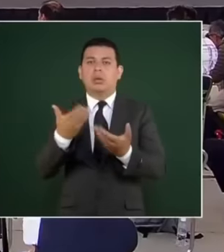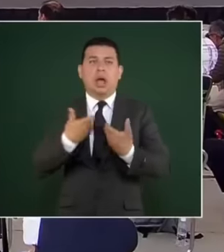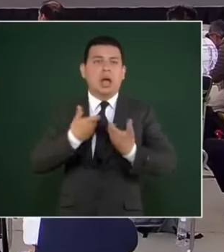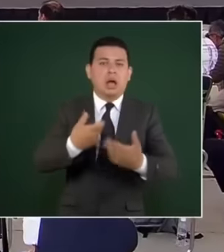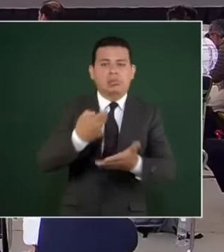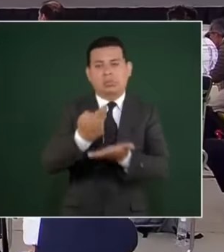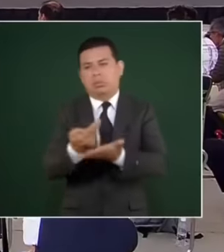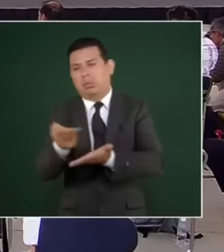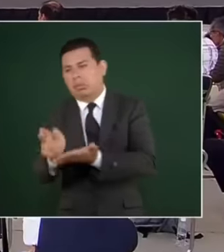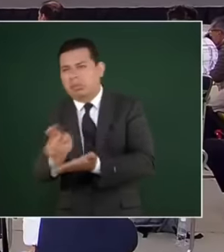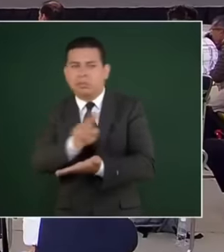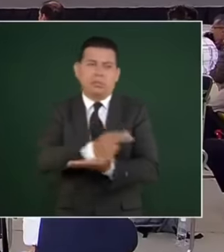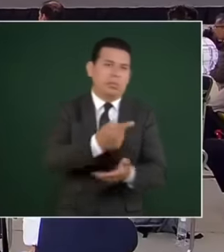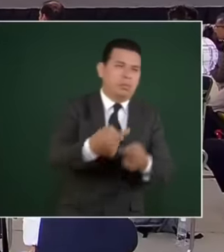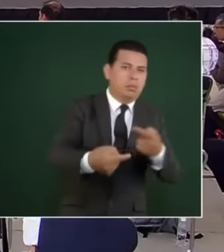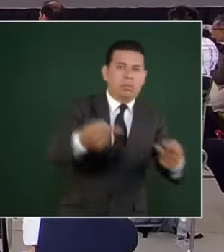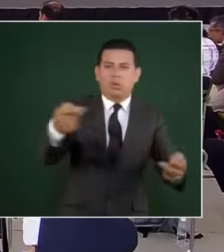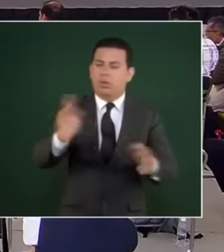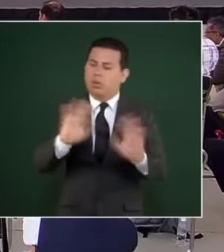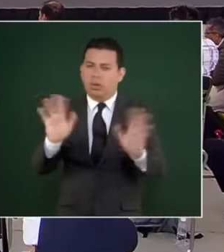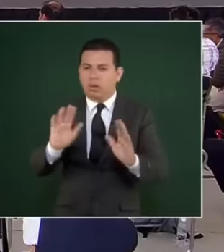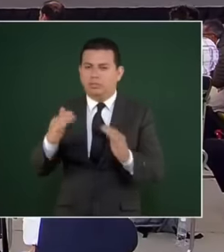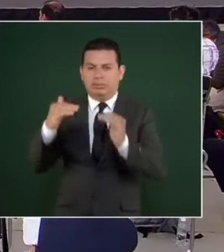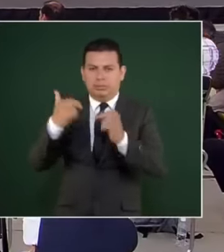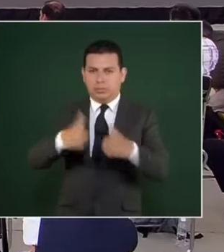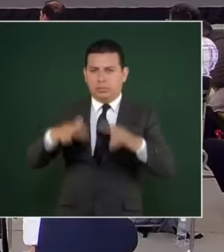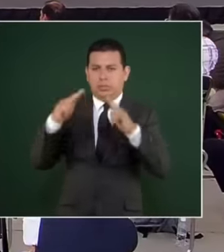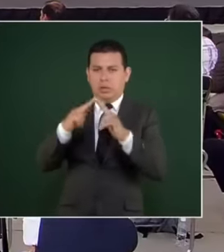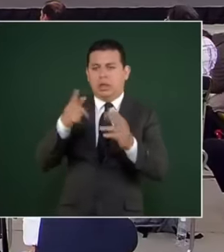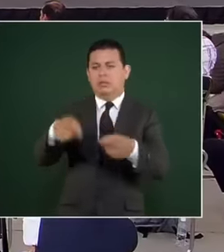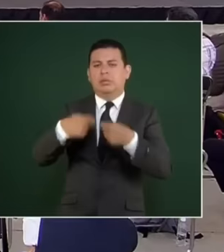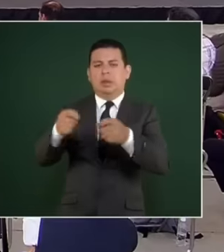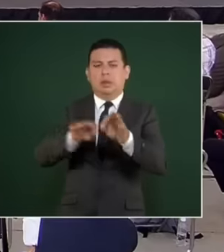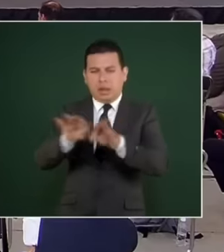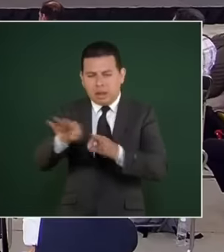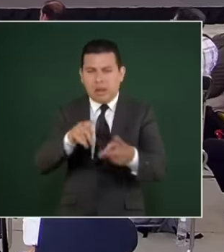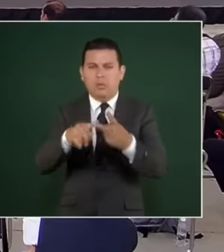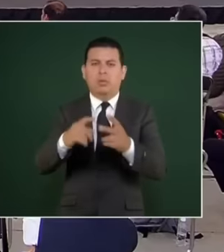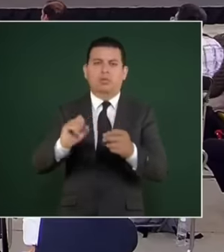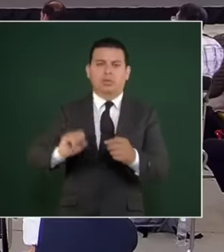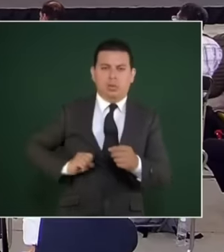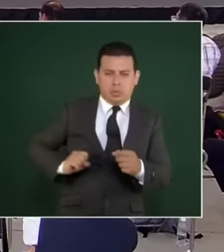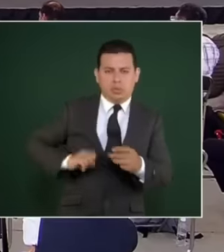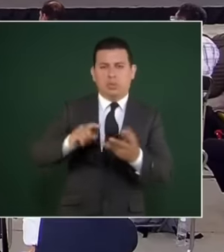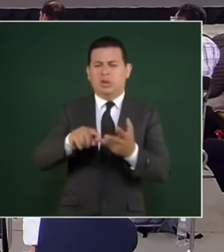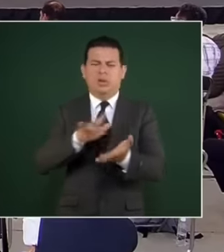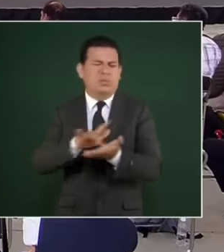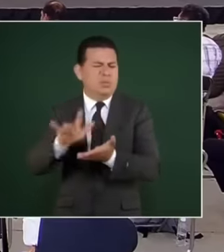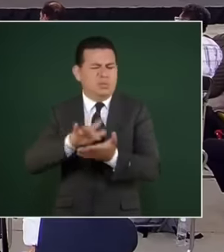that they are not there and we are going to give them employment opportunities, social security support in a humanitarian way